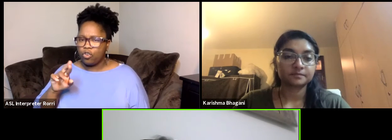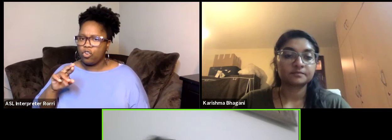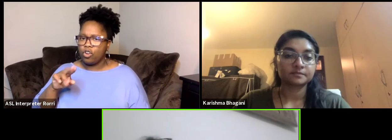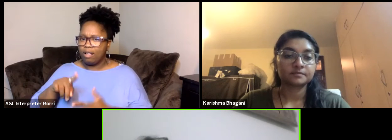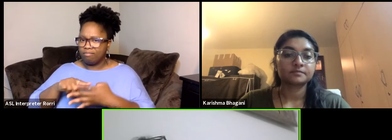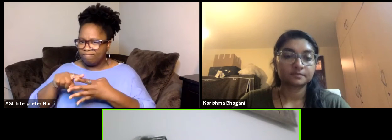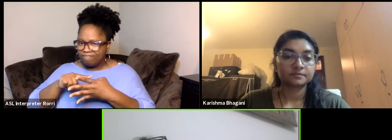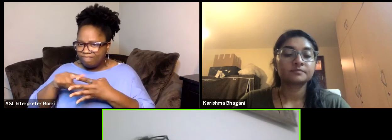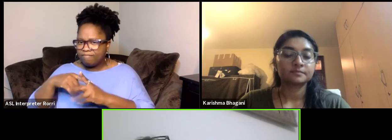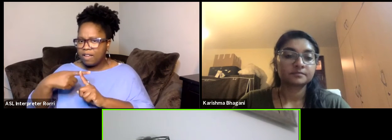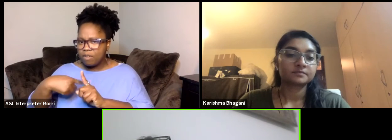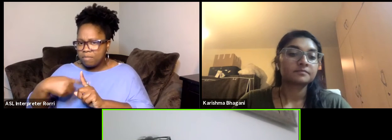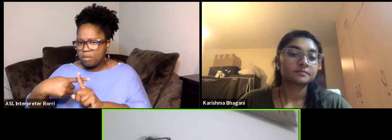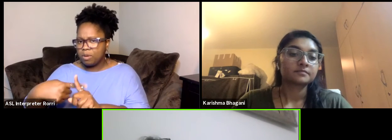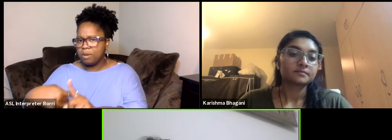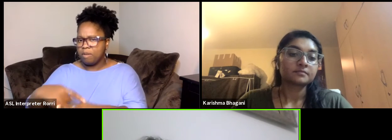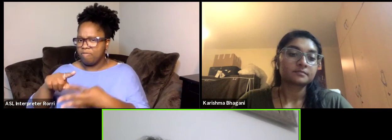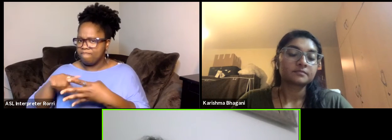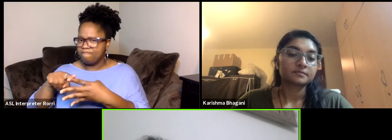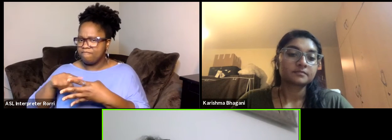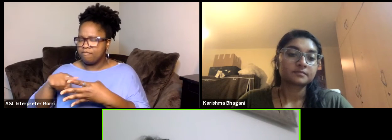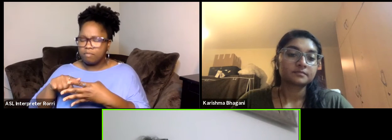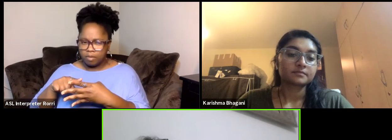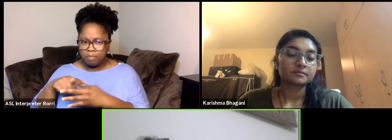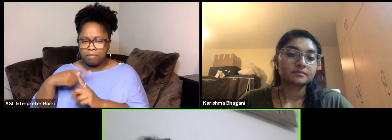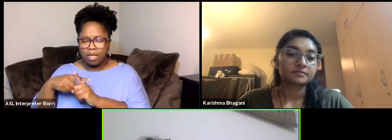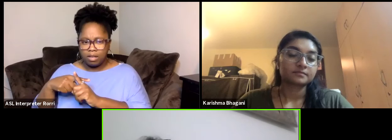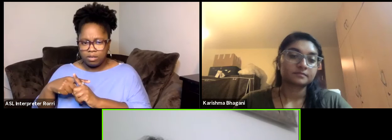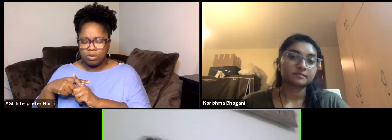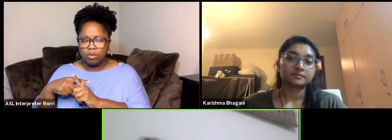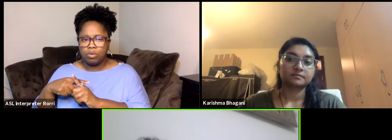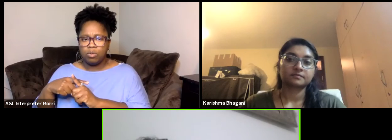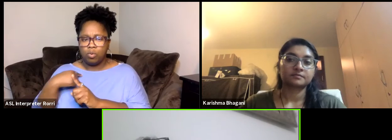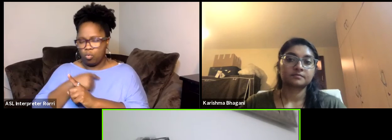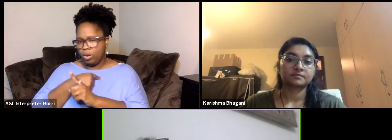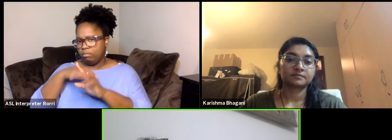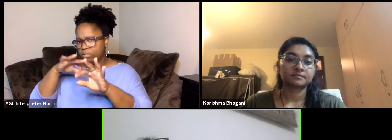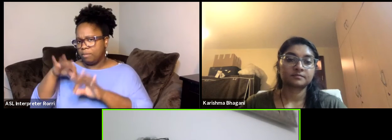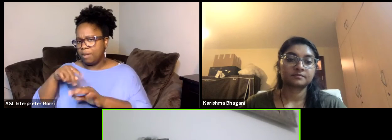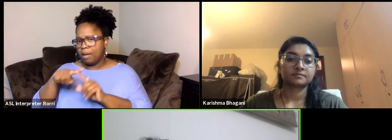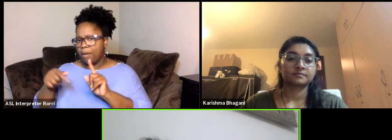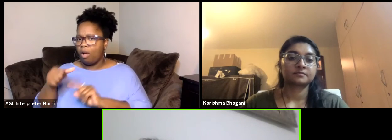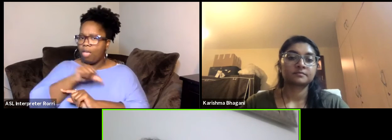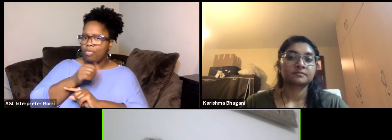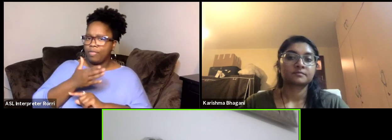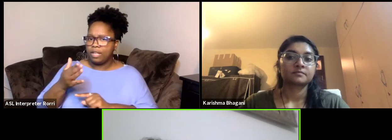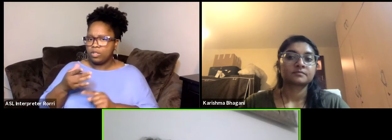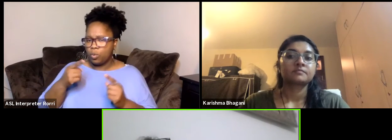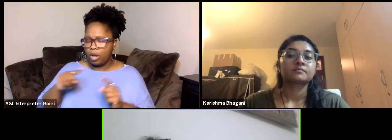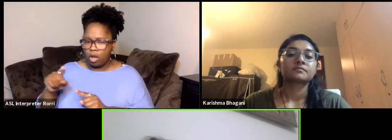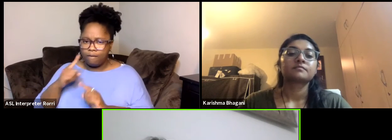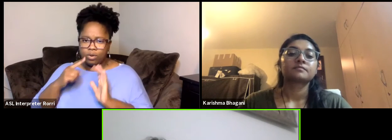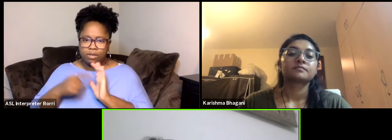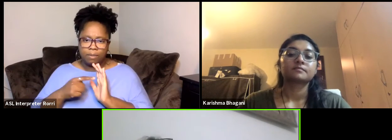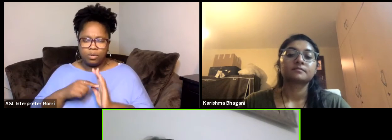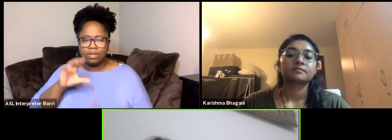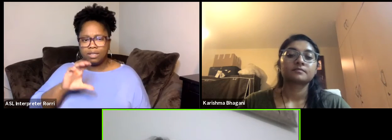like many other stuff but we also inform about all the other things we are doing. Like the CCI Boost, the RM Digithon